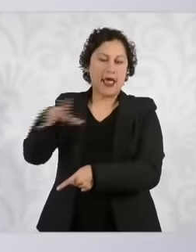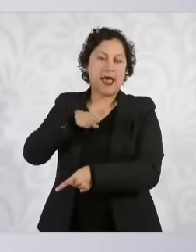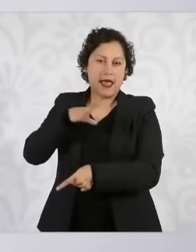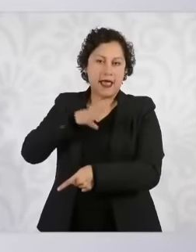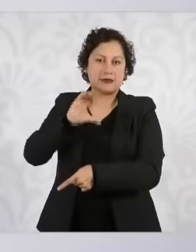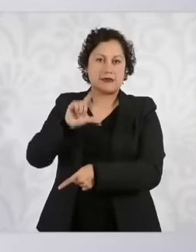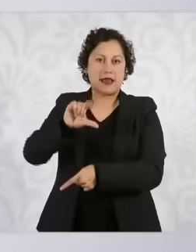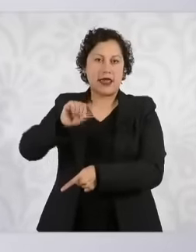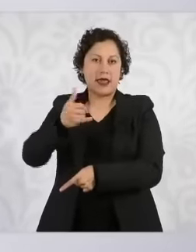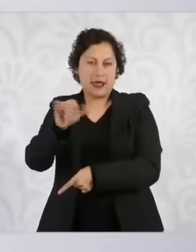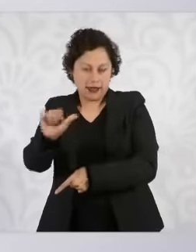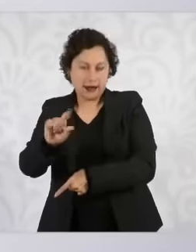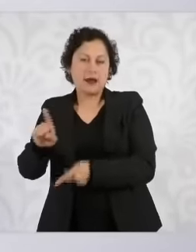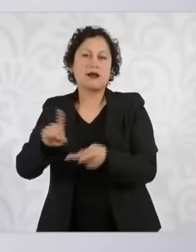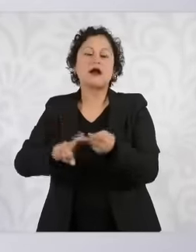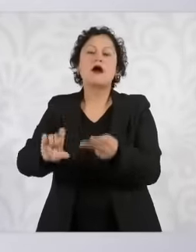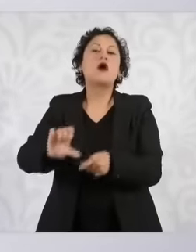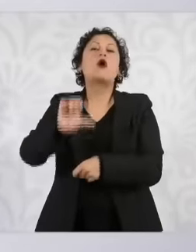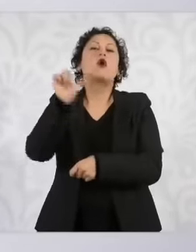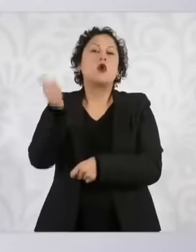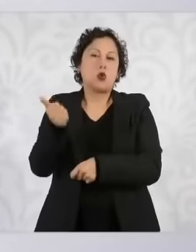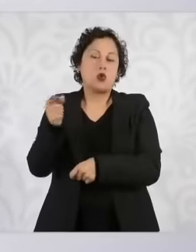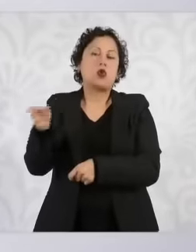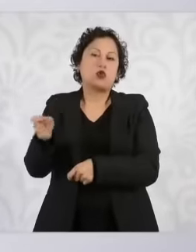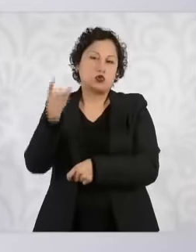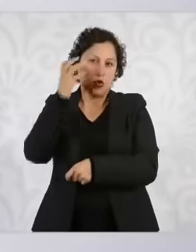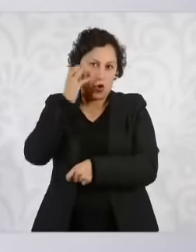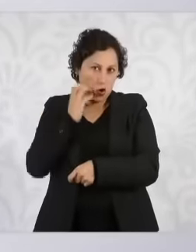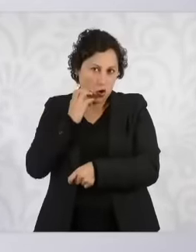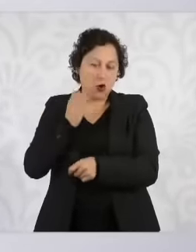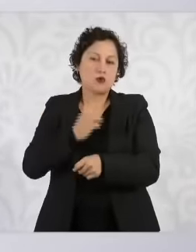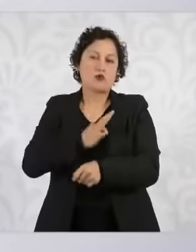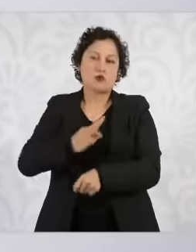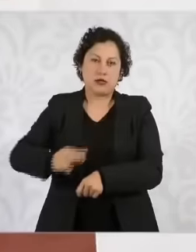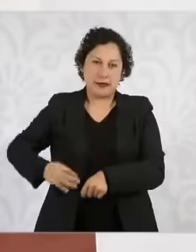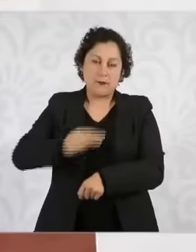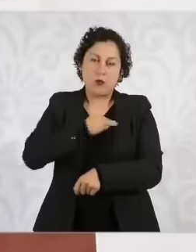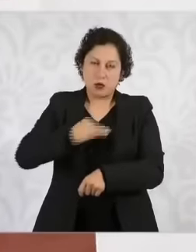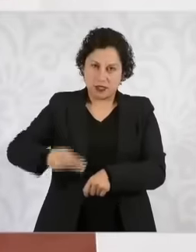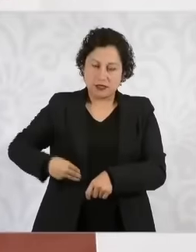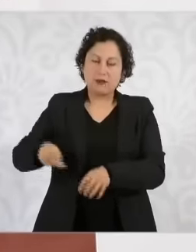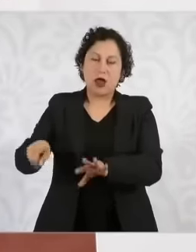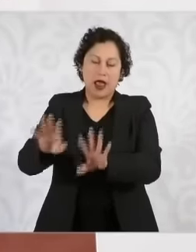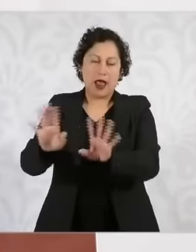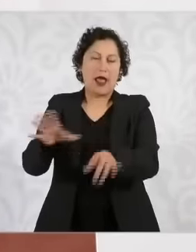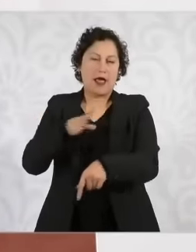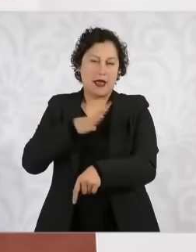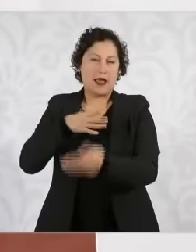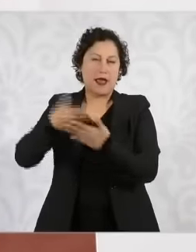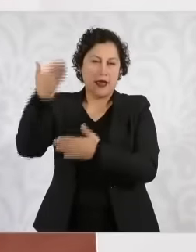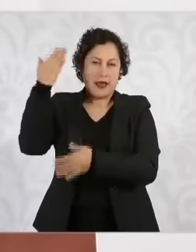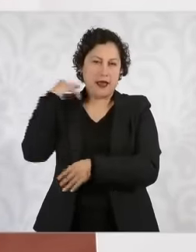from the previous administration and now it is strengthening the work